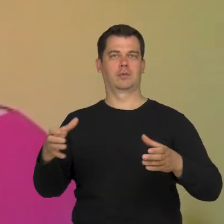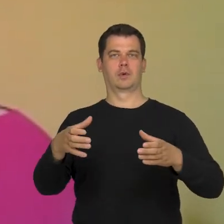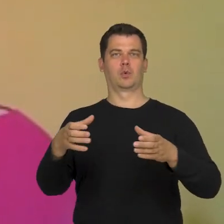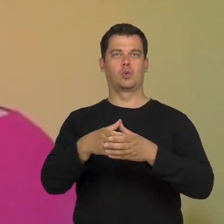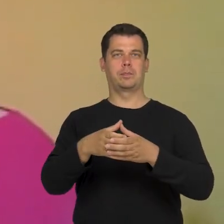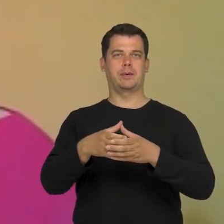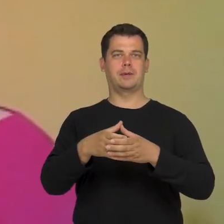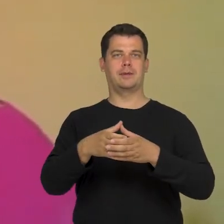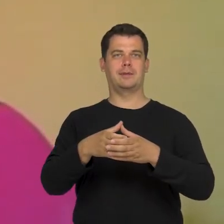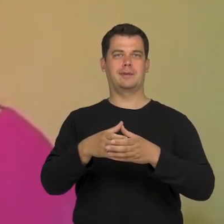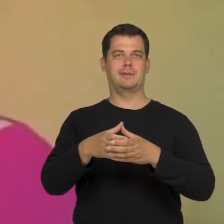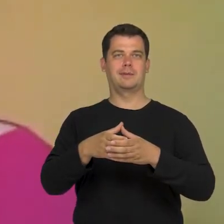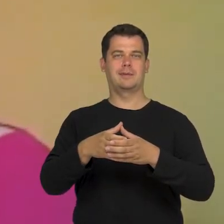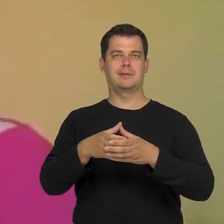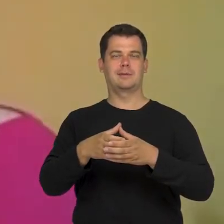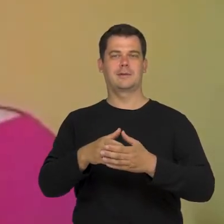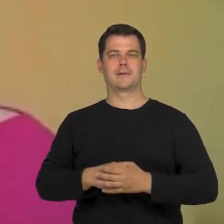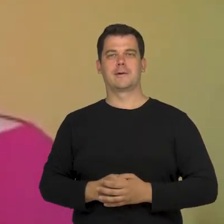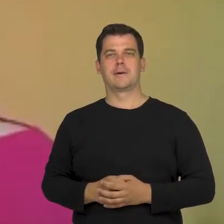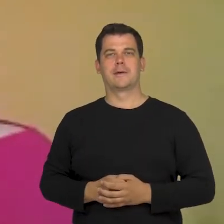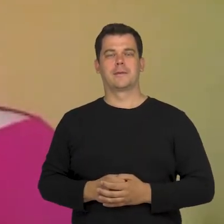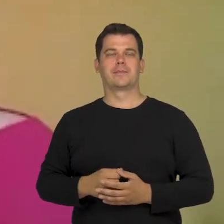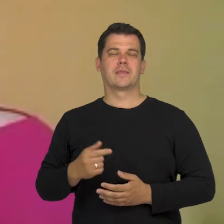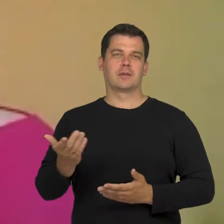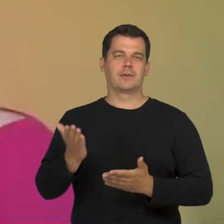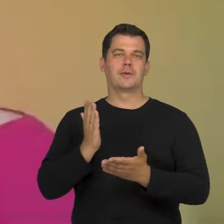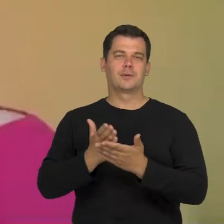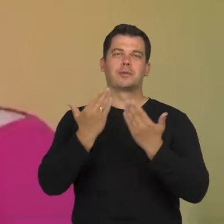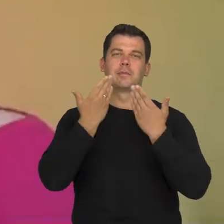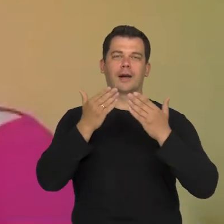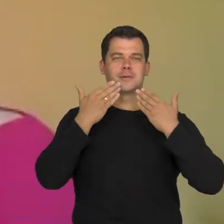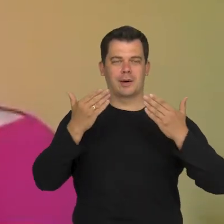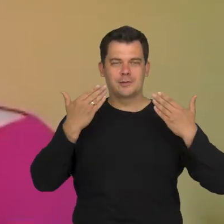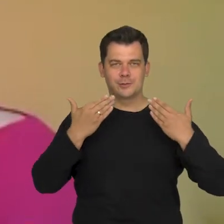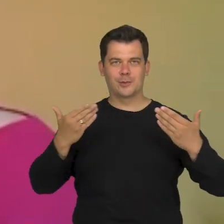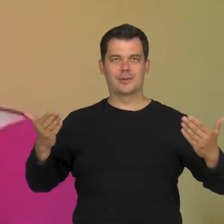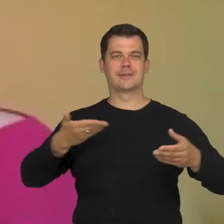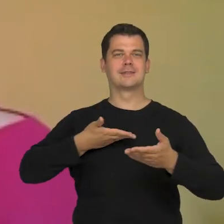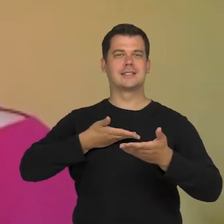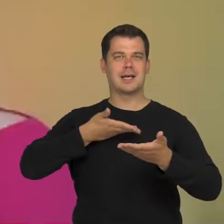that diverse group. I would like to thank you for your invitation to participate in this discussion